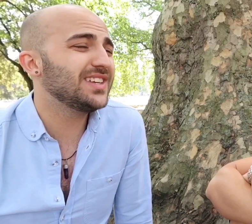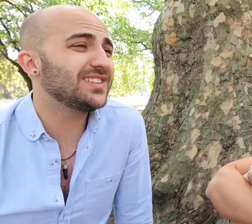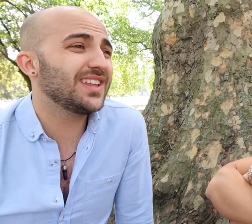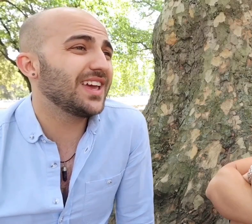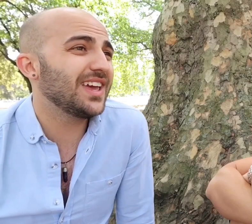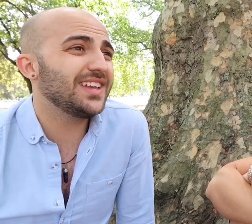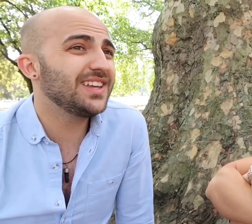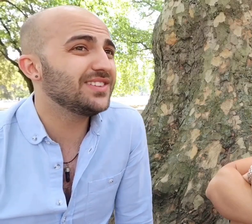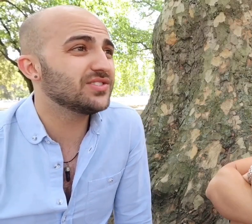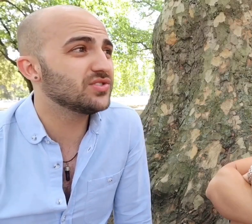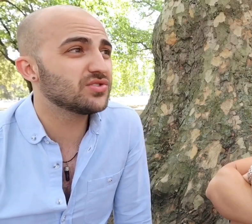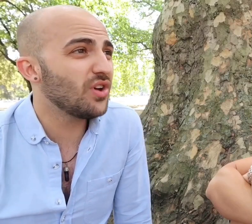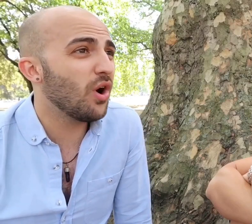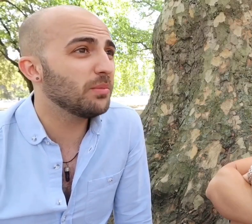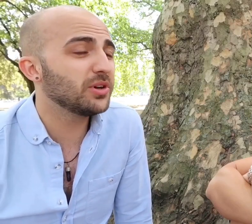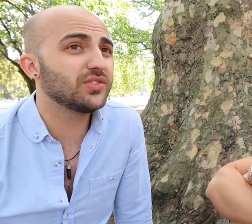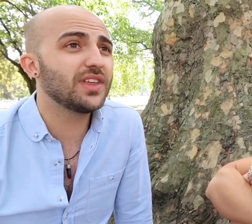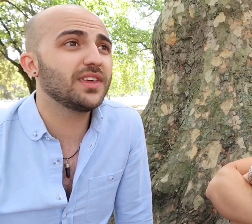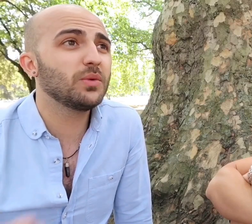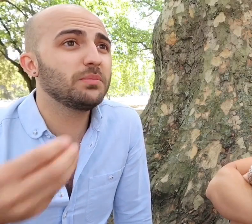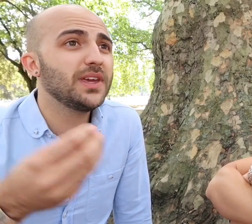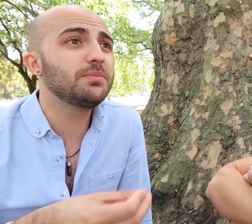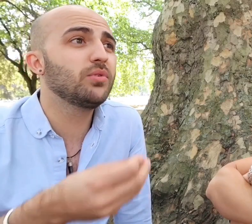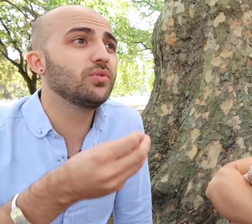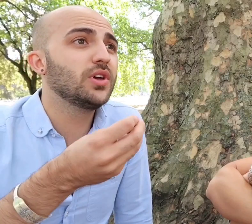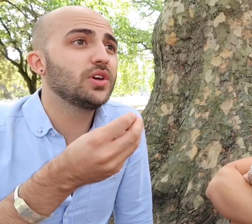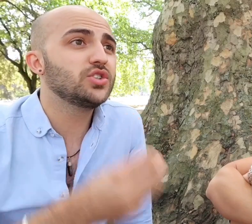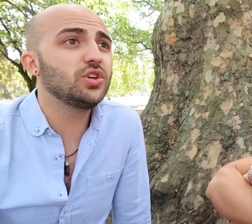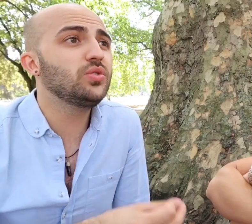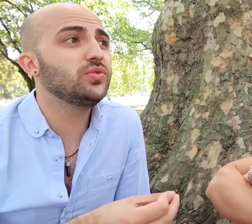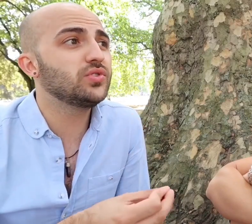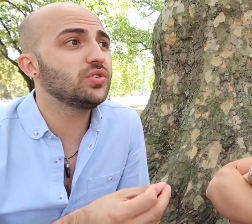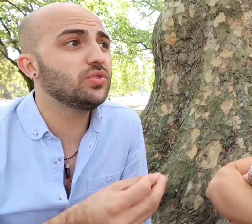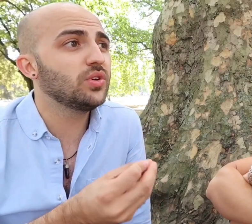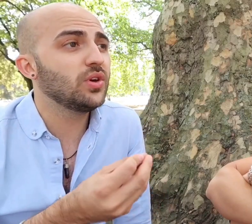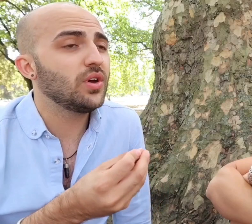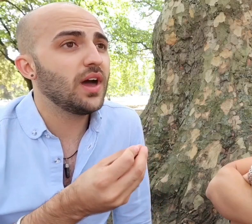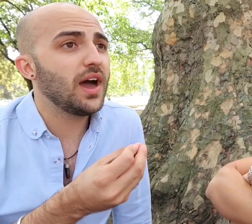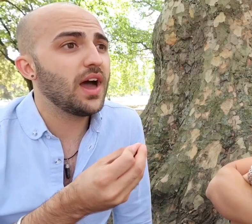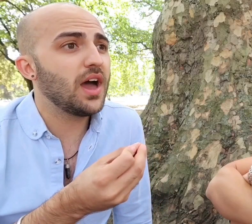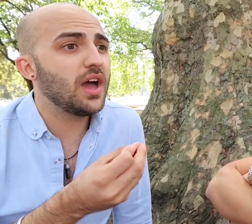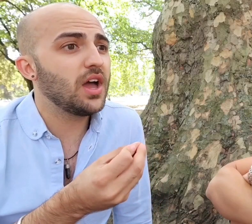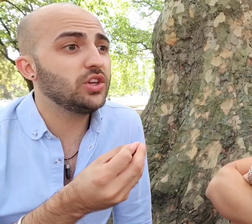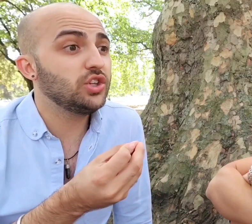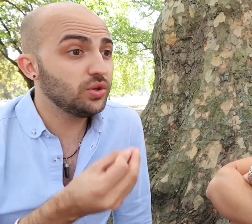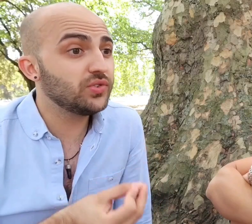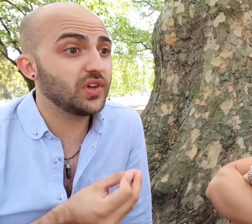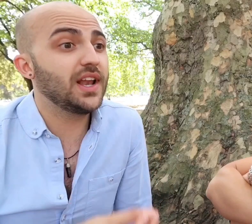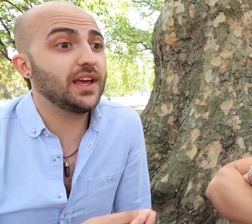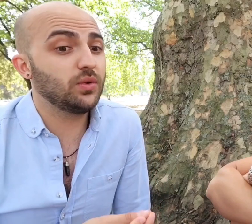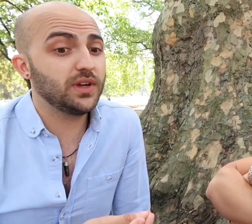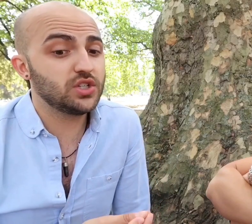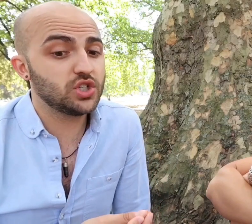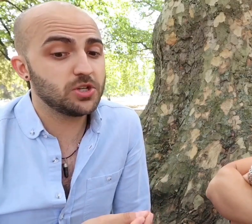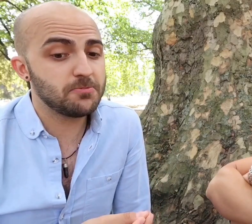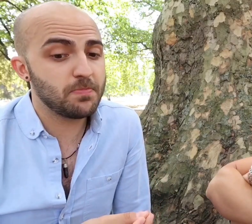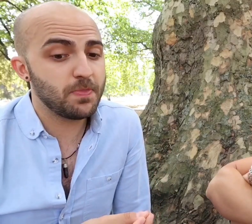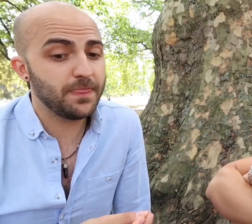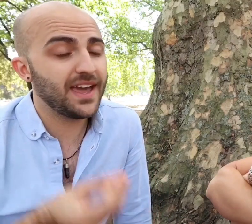it needs to stop because I think when people choose to use sign language they